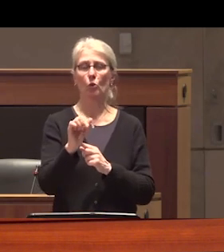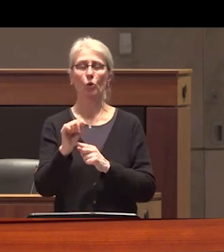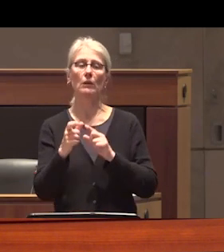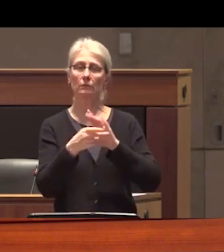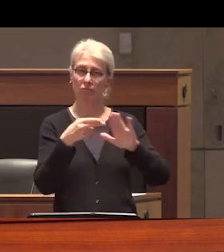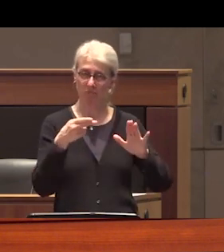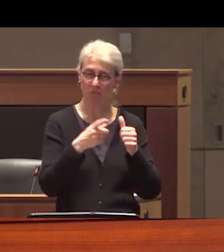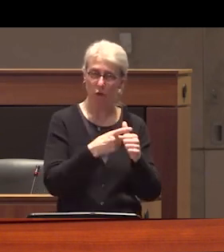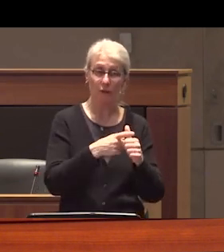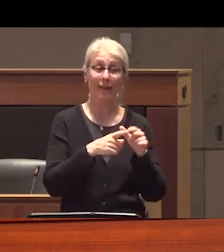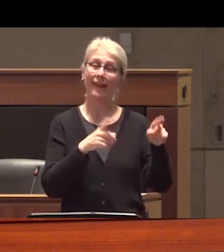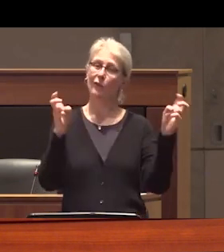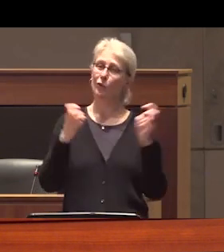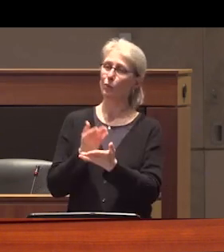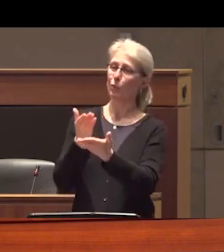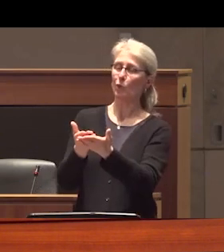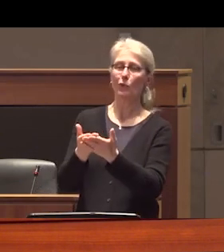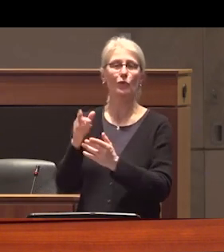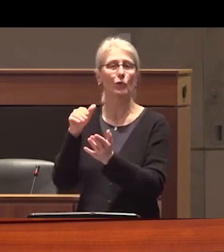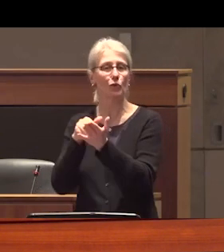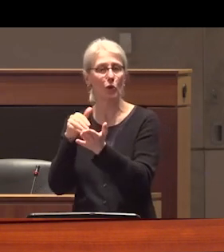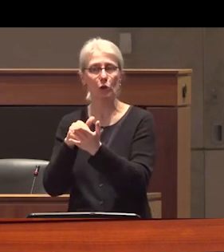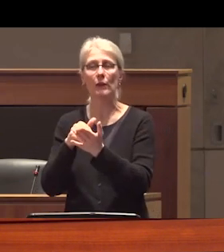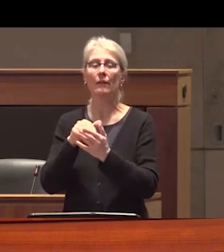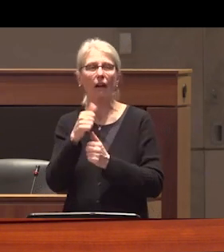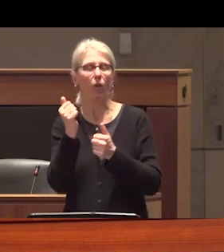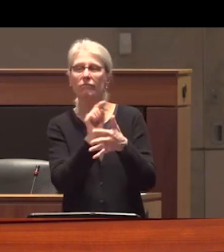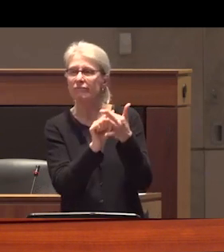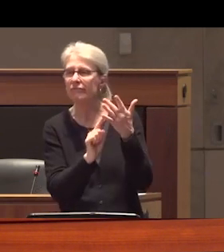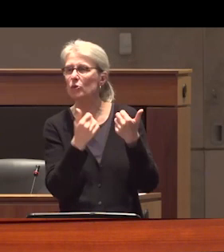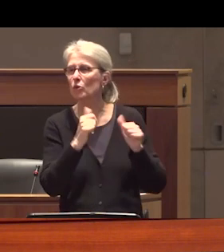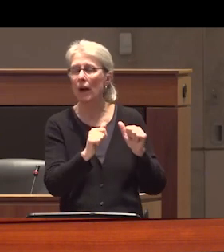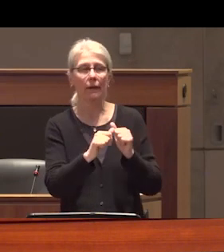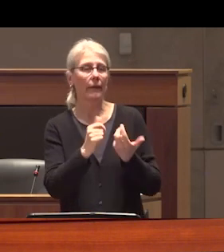often have to prove to their prescriber that other forms of treatment such as inpatient care with the